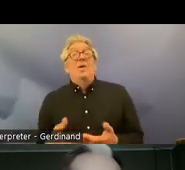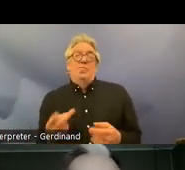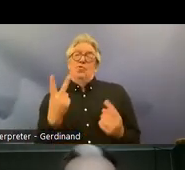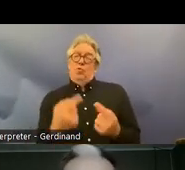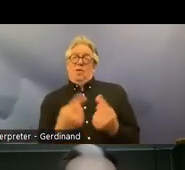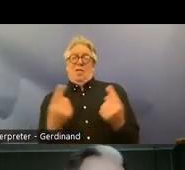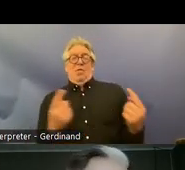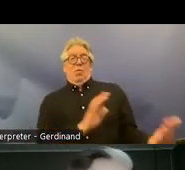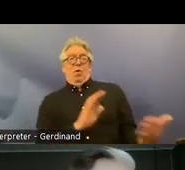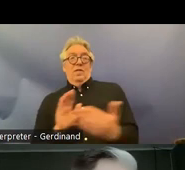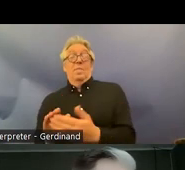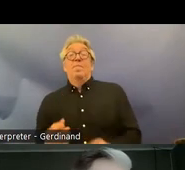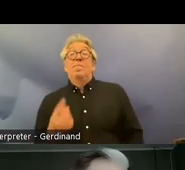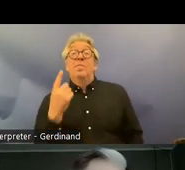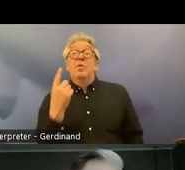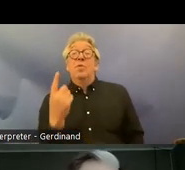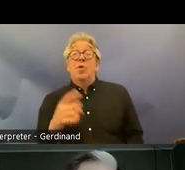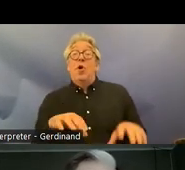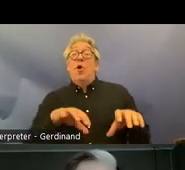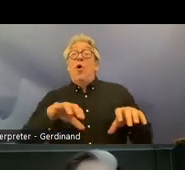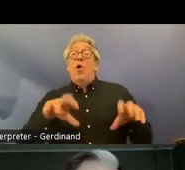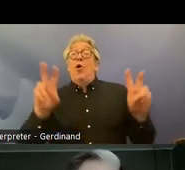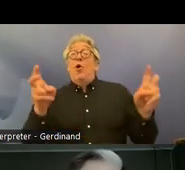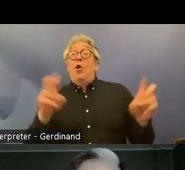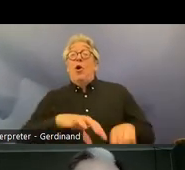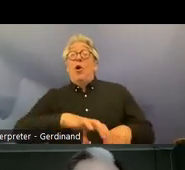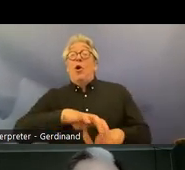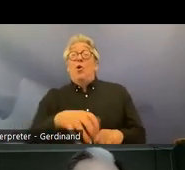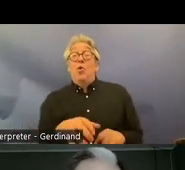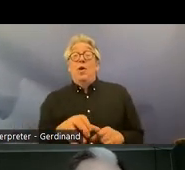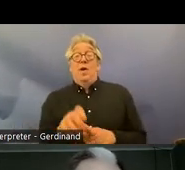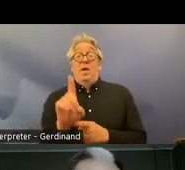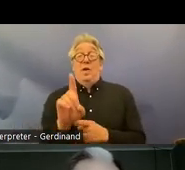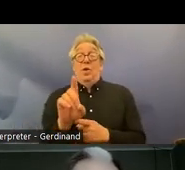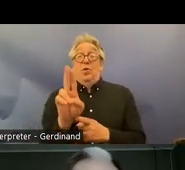dualistic countries uh which have separate legal systems between